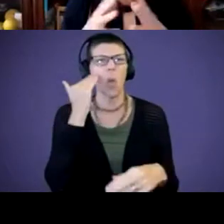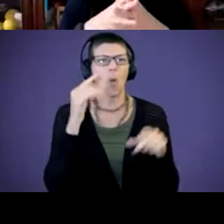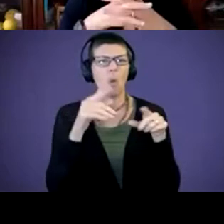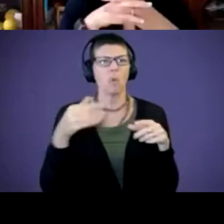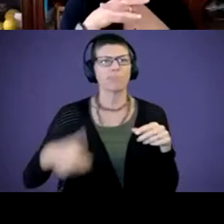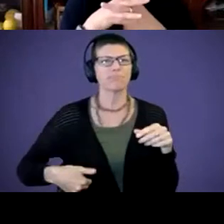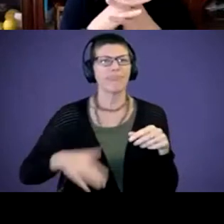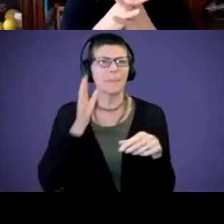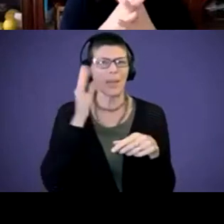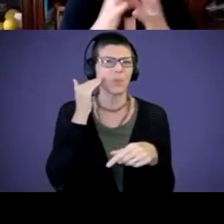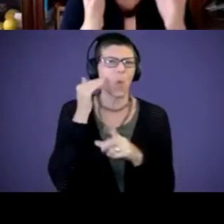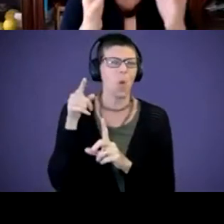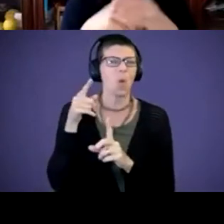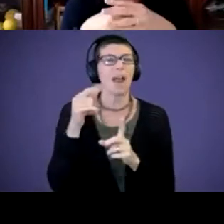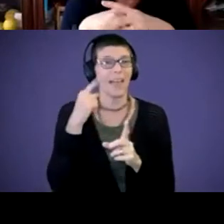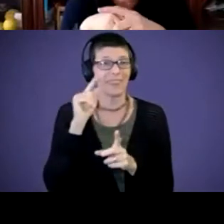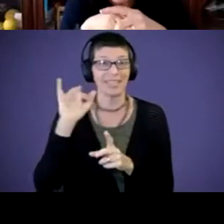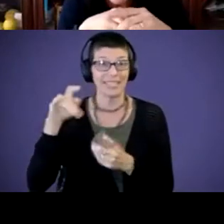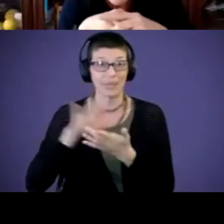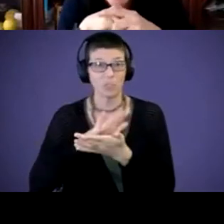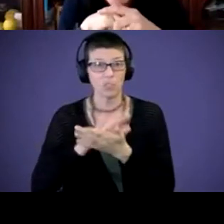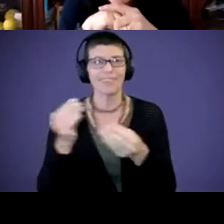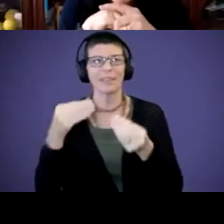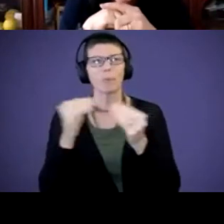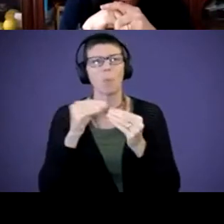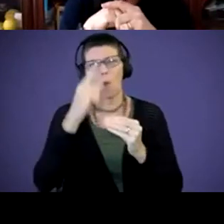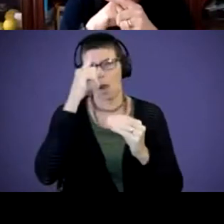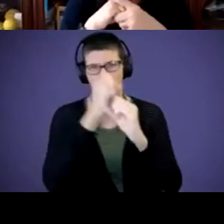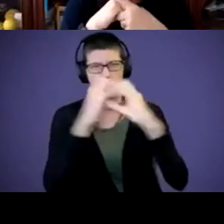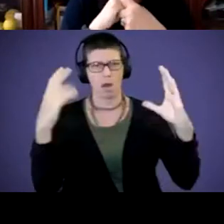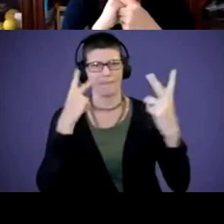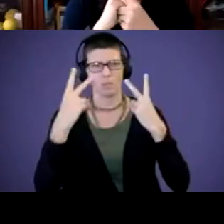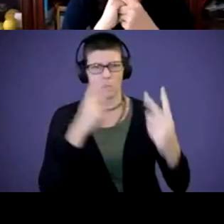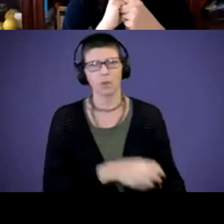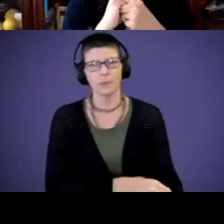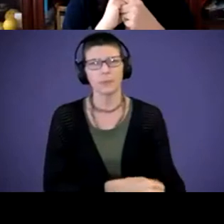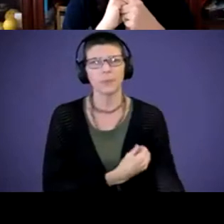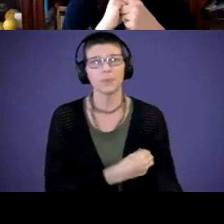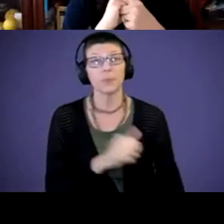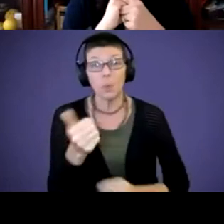here? And I think the tip sheets kind of give us a visualization for that. What else, who else?